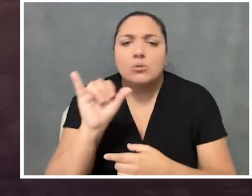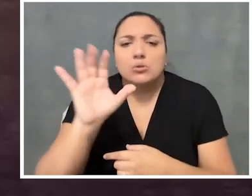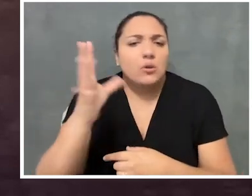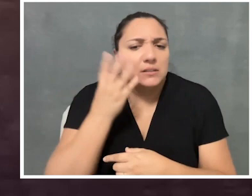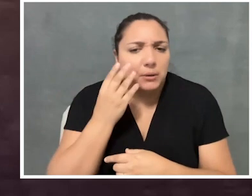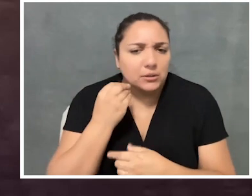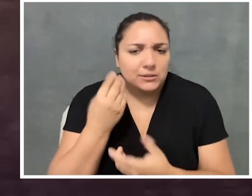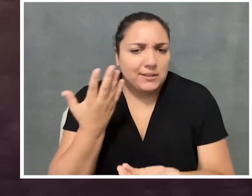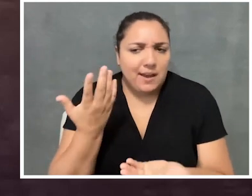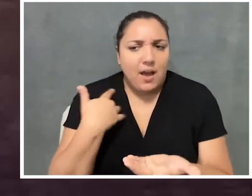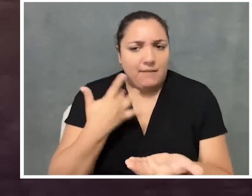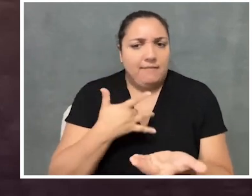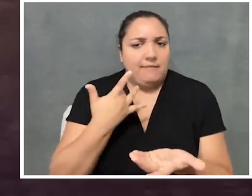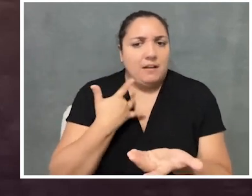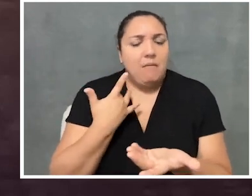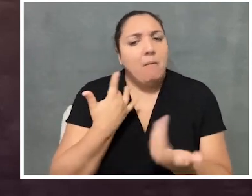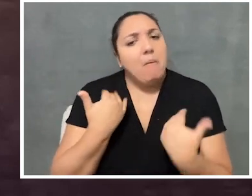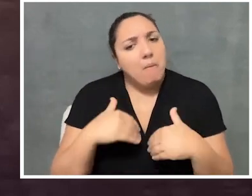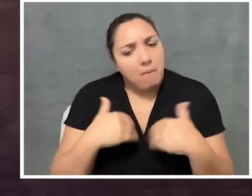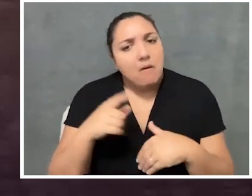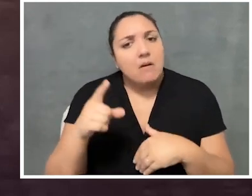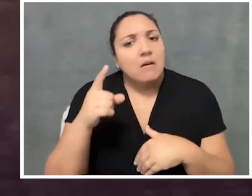And just from your experience. It's something that I find very interesting,